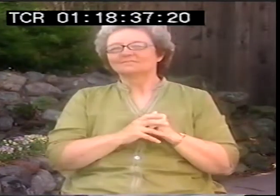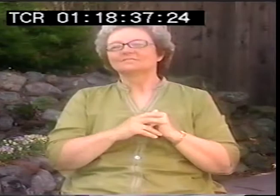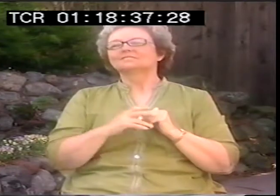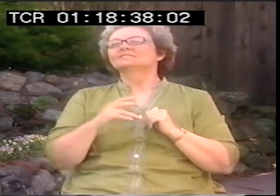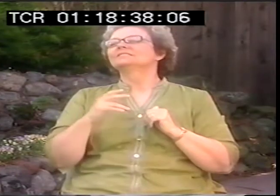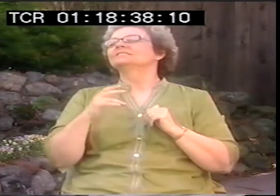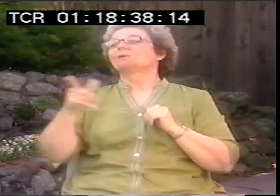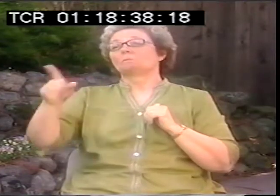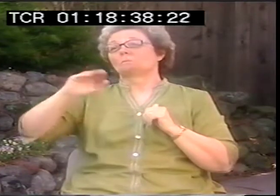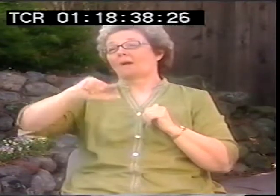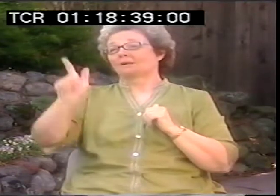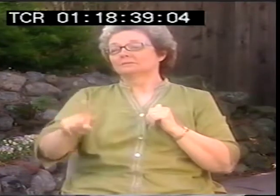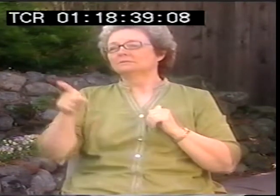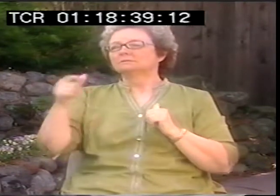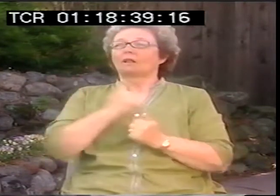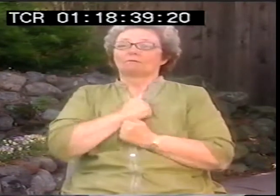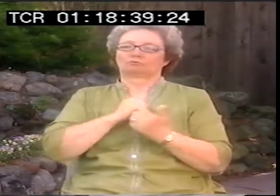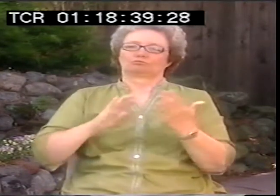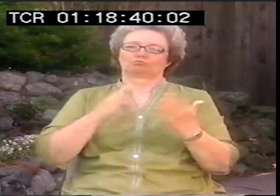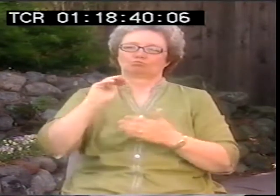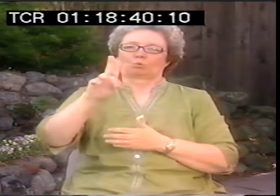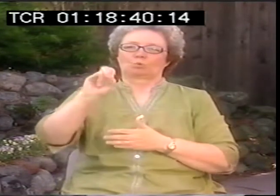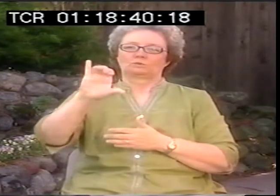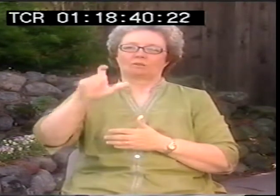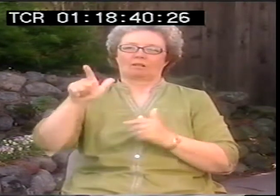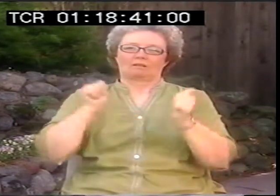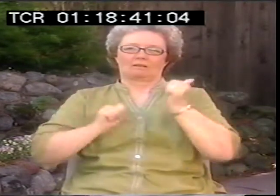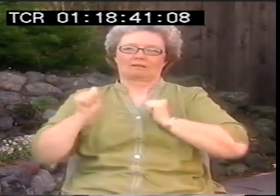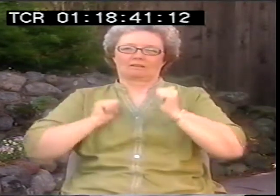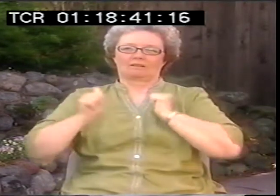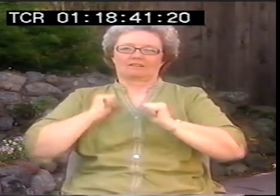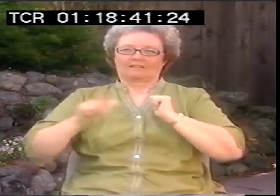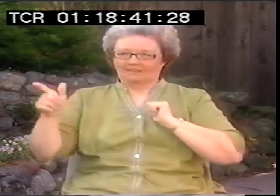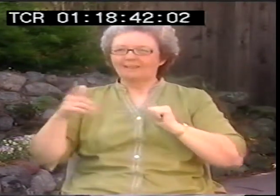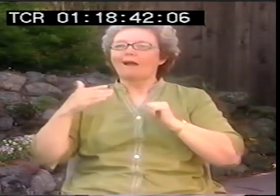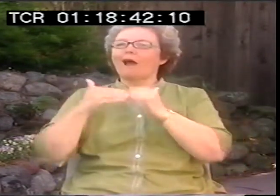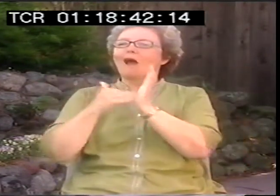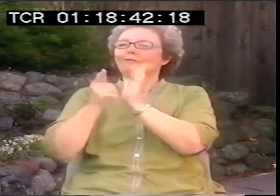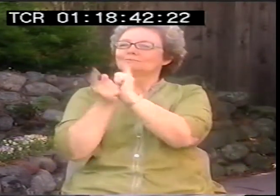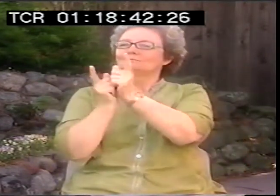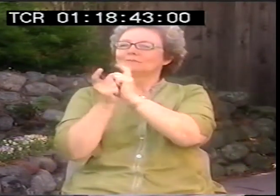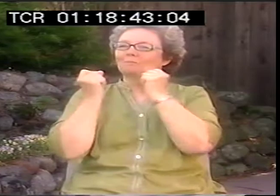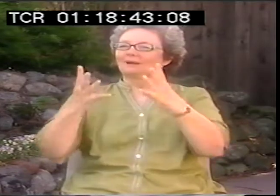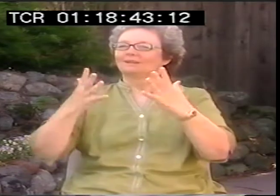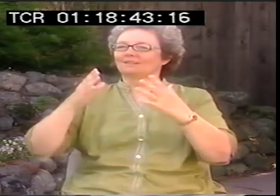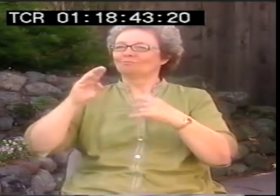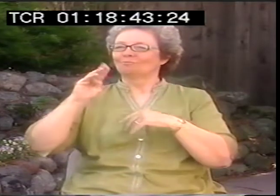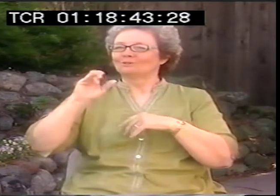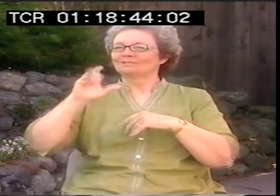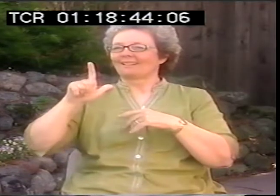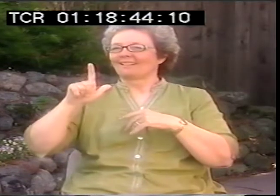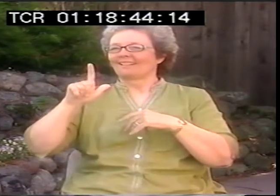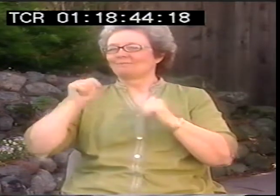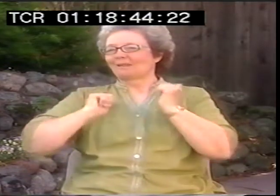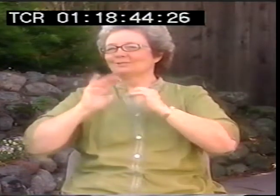I felt English was paramount. And of course, English was what you start with, and you translate it into sign. Malls loved musicals.